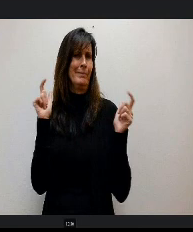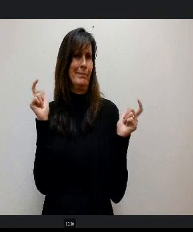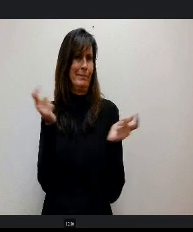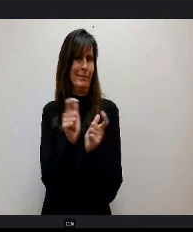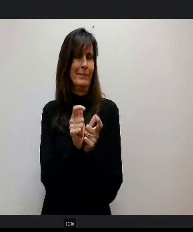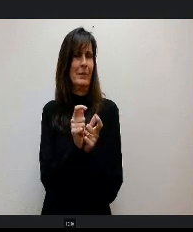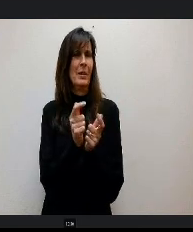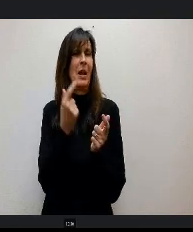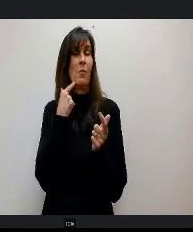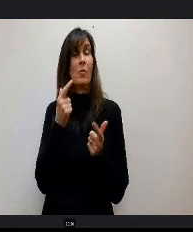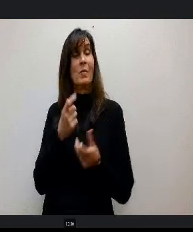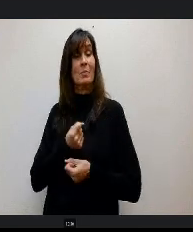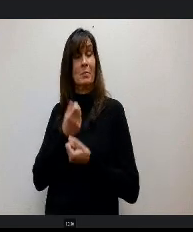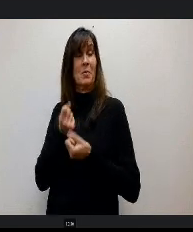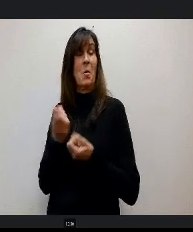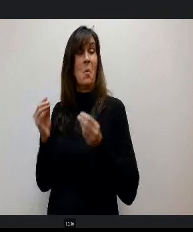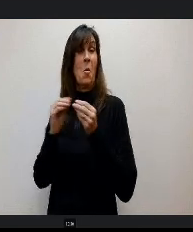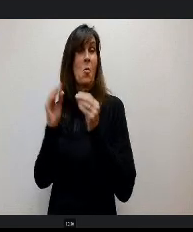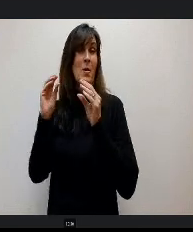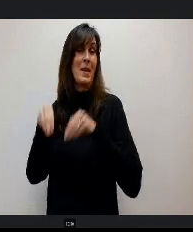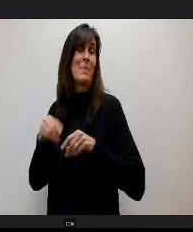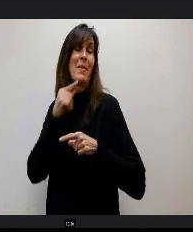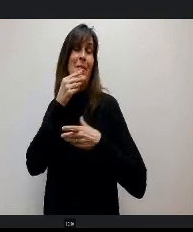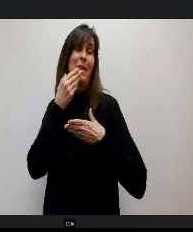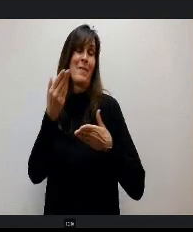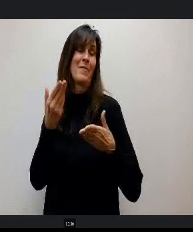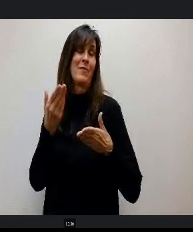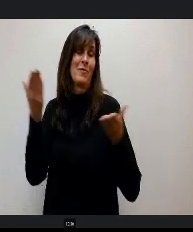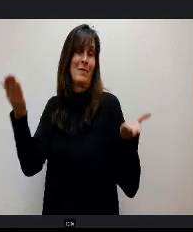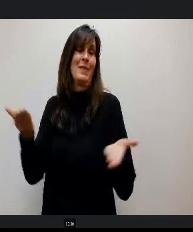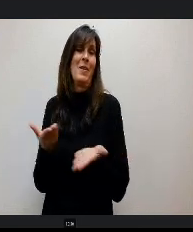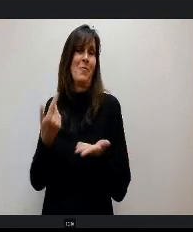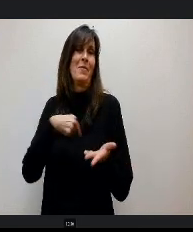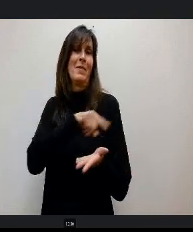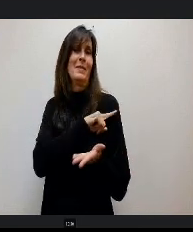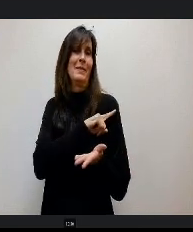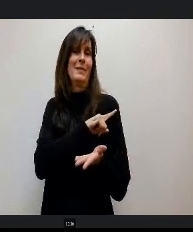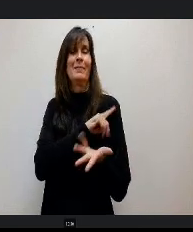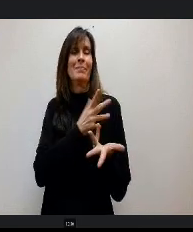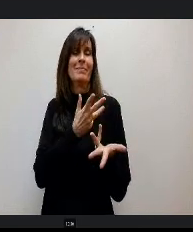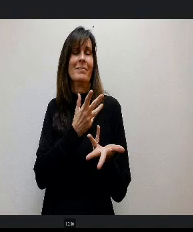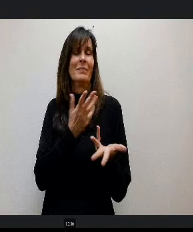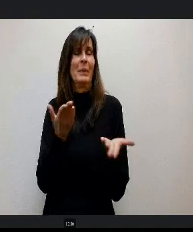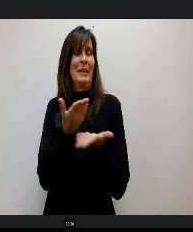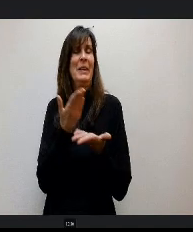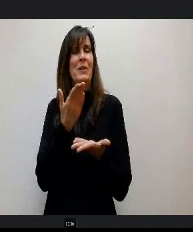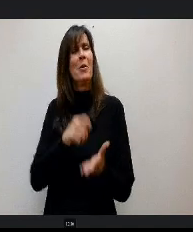sing more for you if you want to. But so thank you for having us here tonight. We're very, very proud of our students that do a great job like you